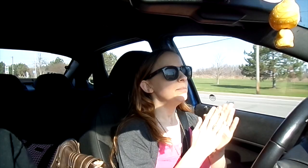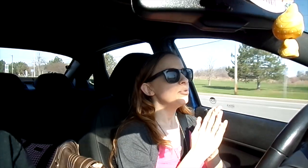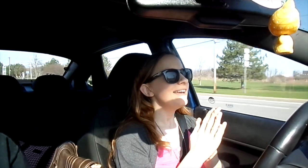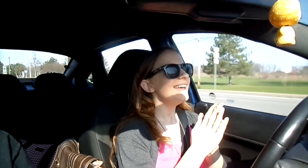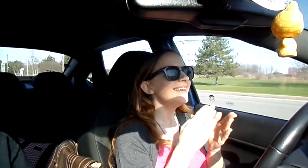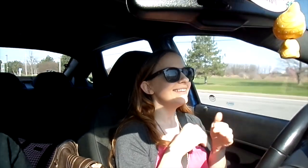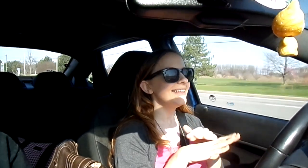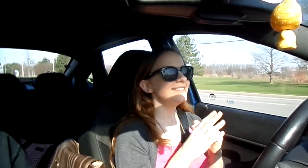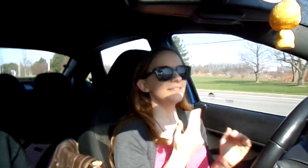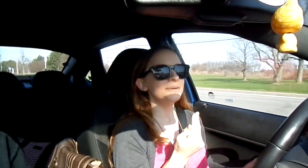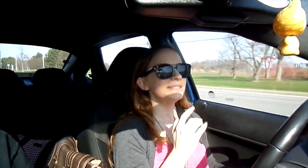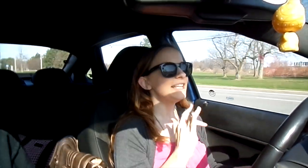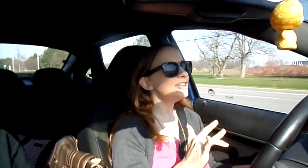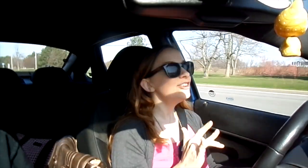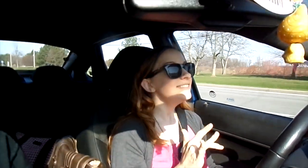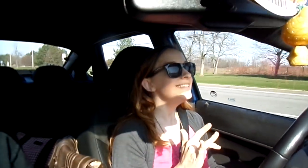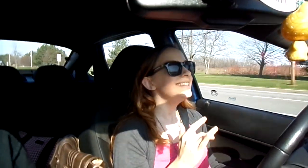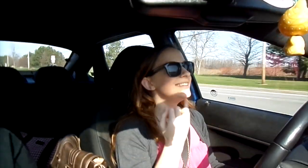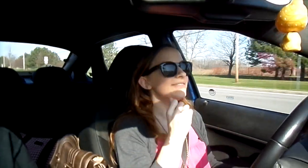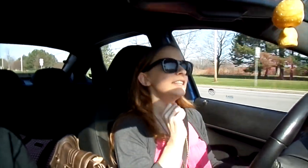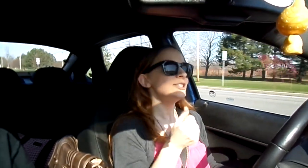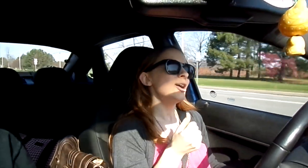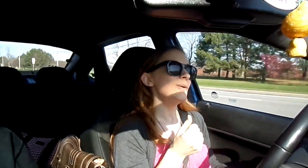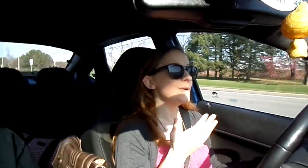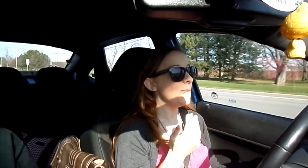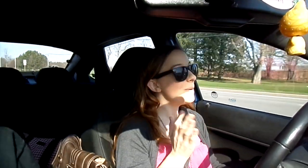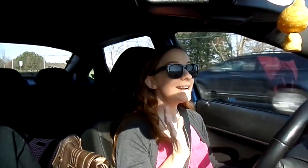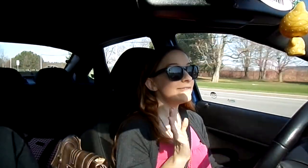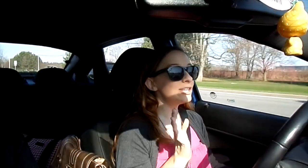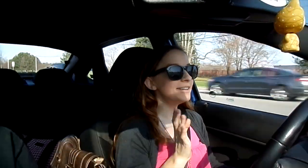pray they'll let us in the hotel early and if they don't... whatever!